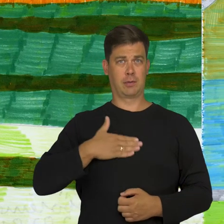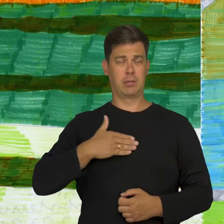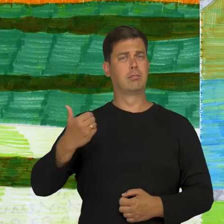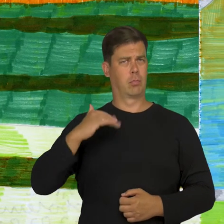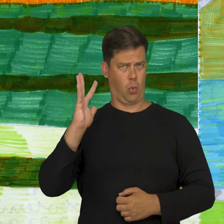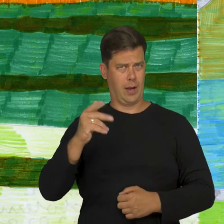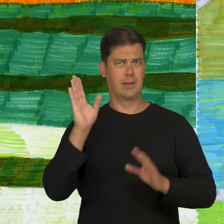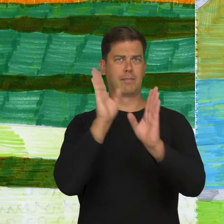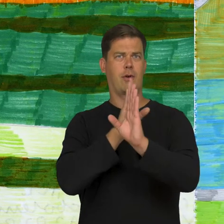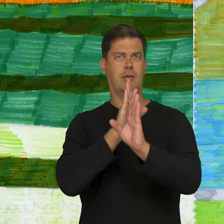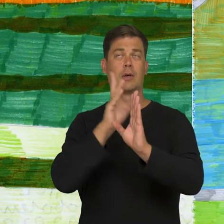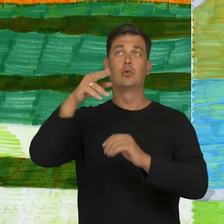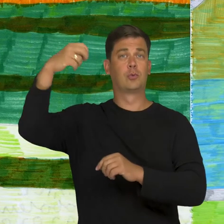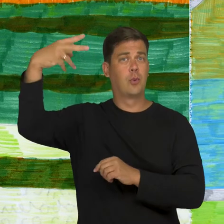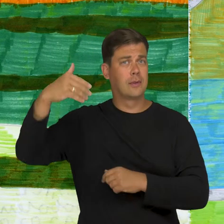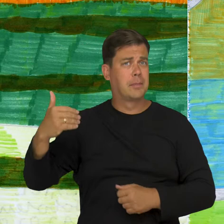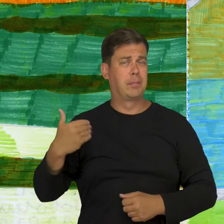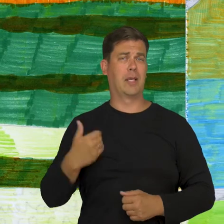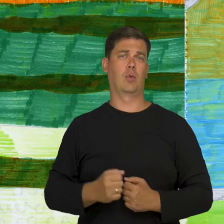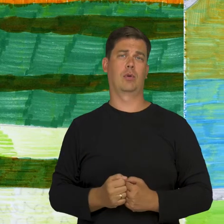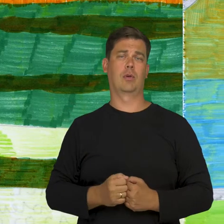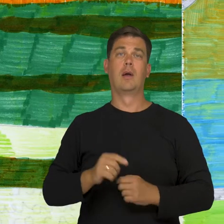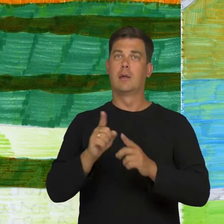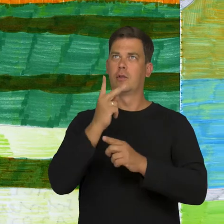We had nice weather on Saturday. The sun was shining in the sky.